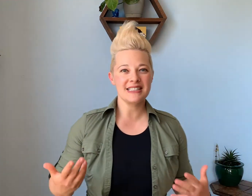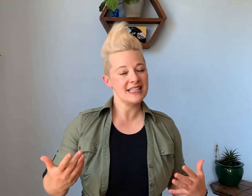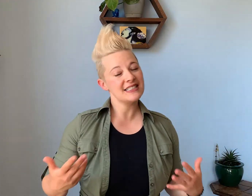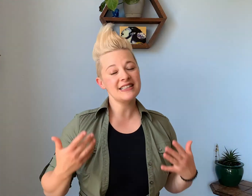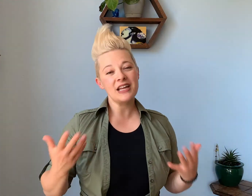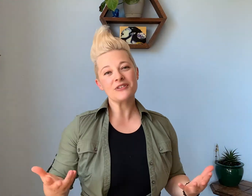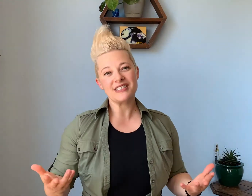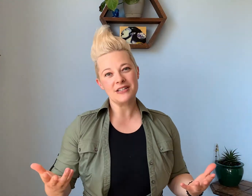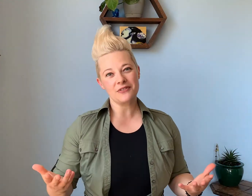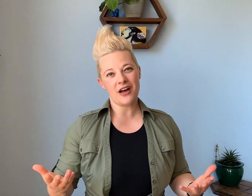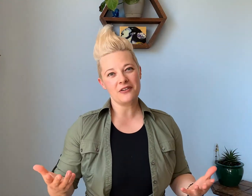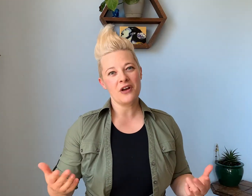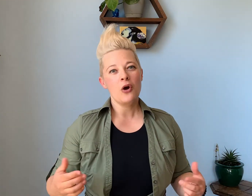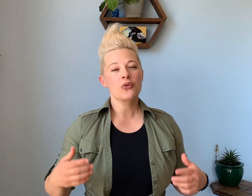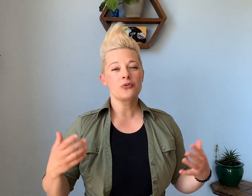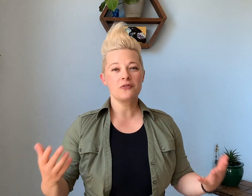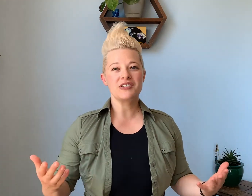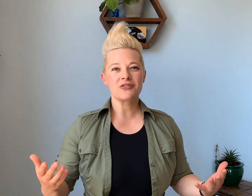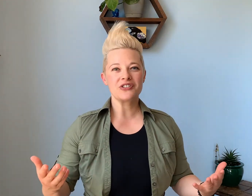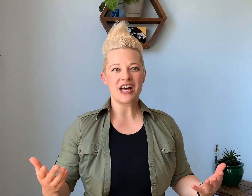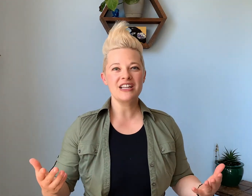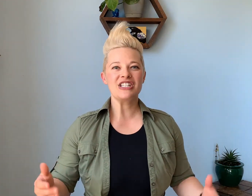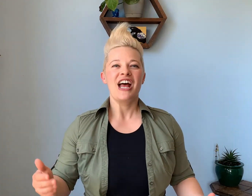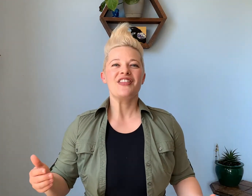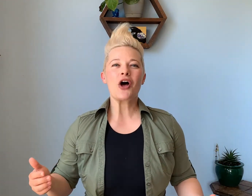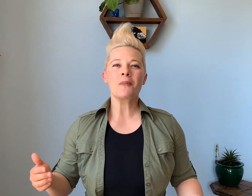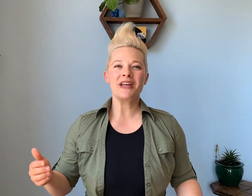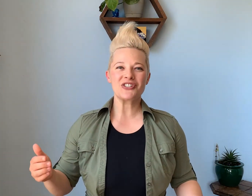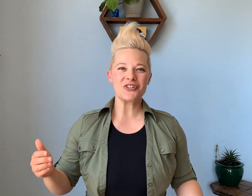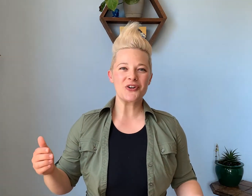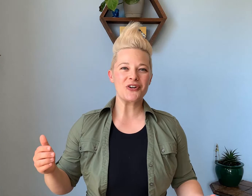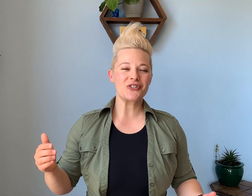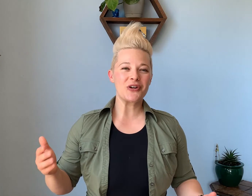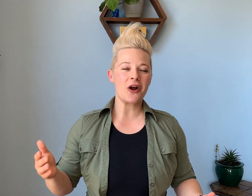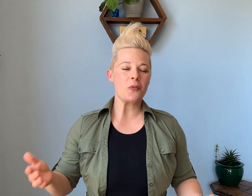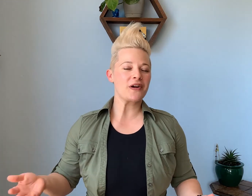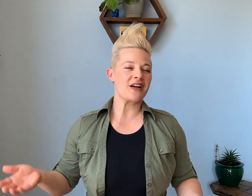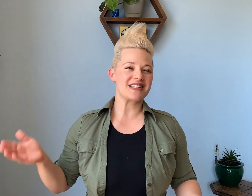says that they receive love through physical touch then I'll make sure during our workouts